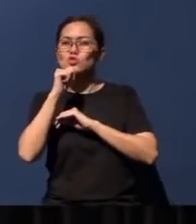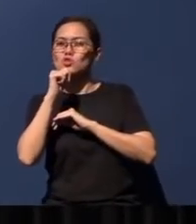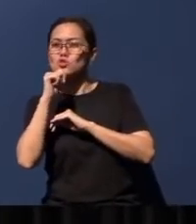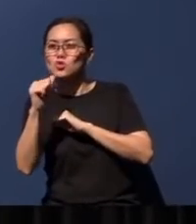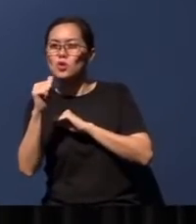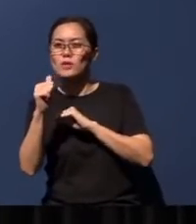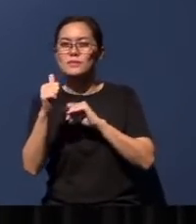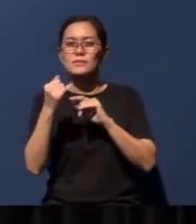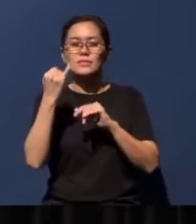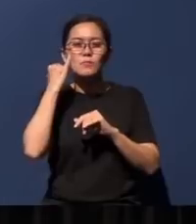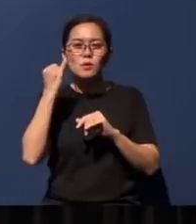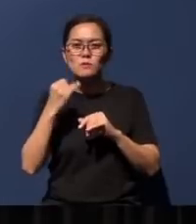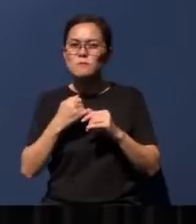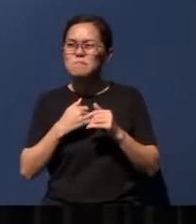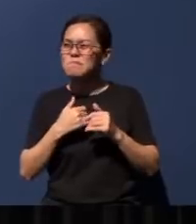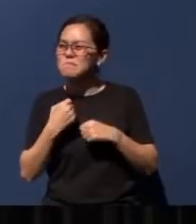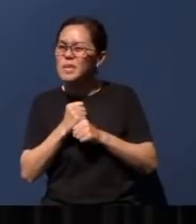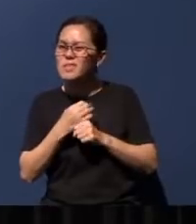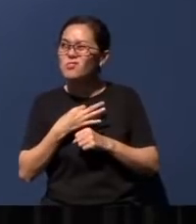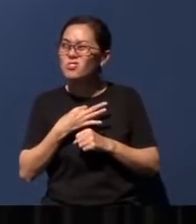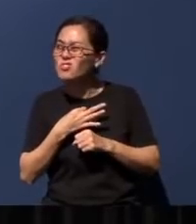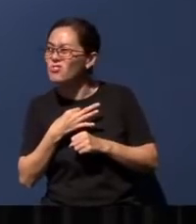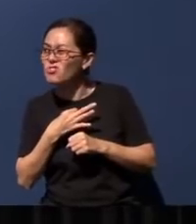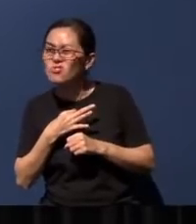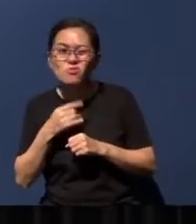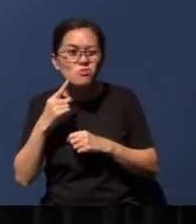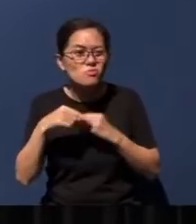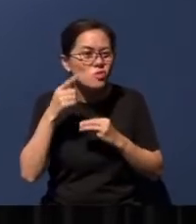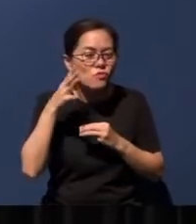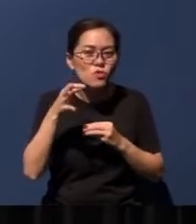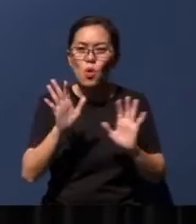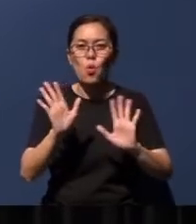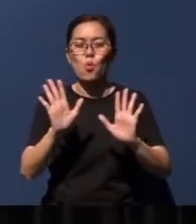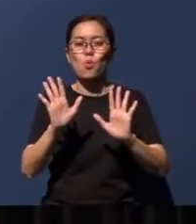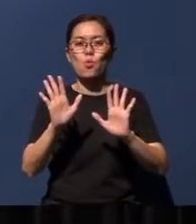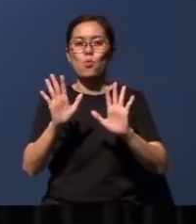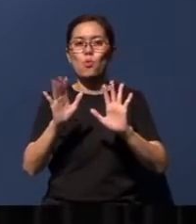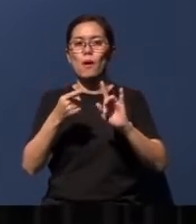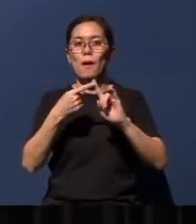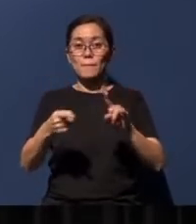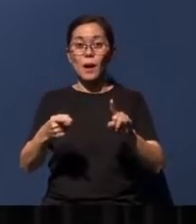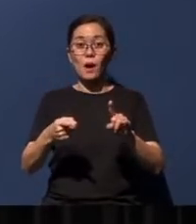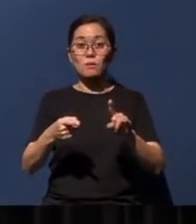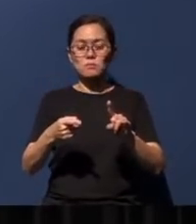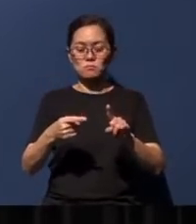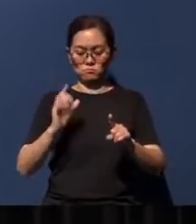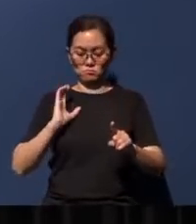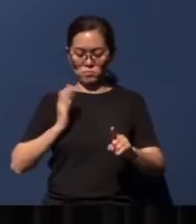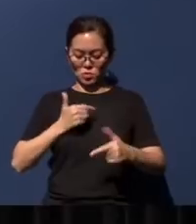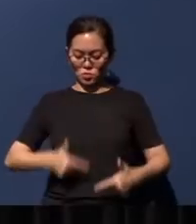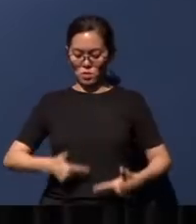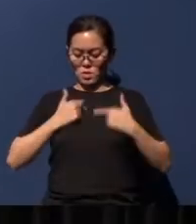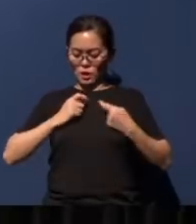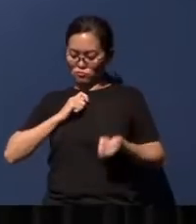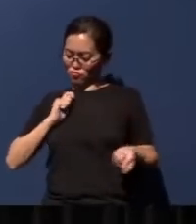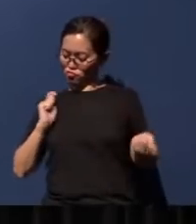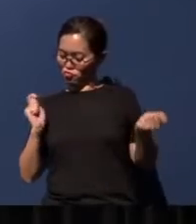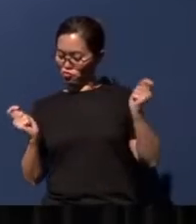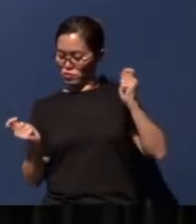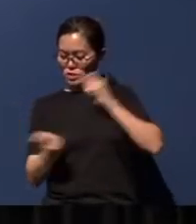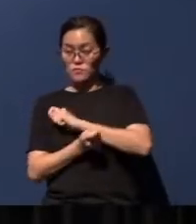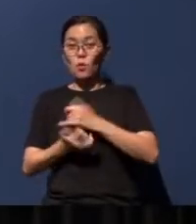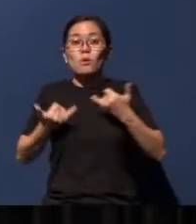our curiosities about the future, but to bring about transformation of our lives in the present. You